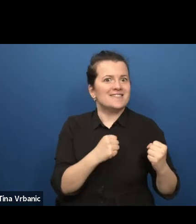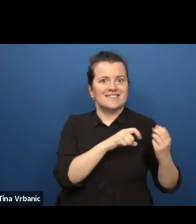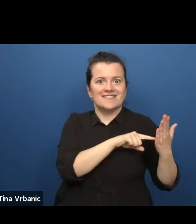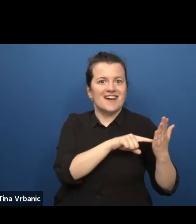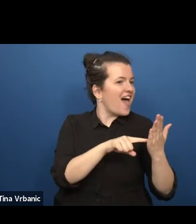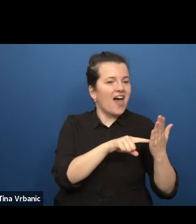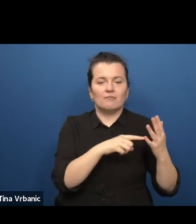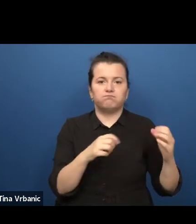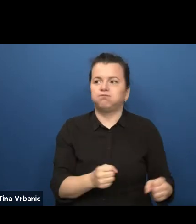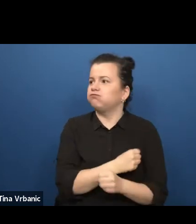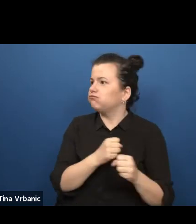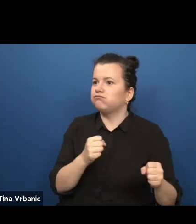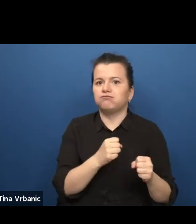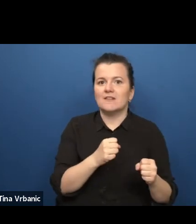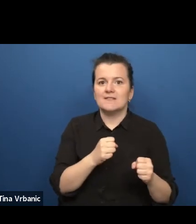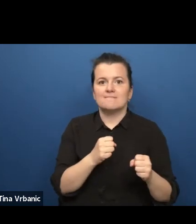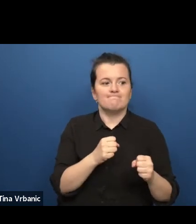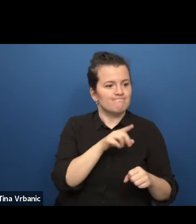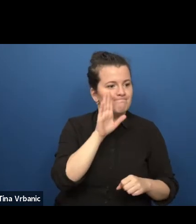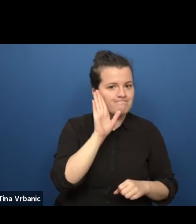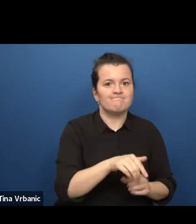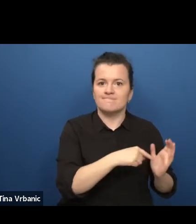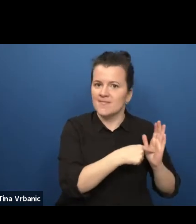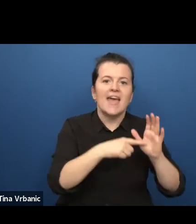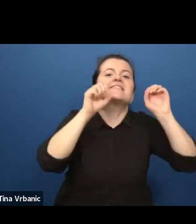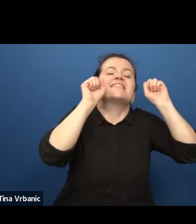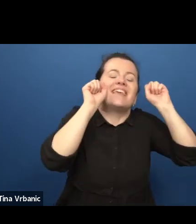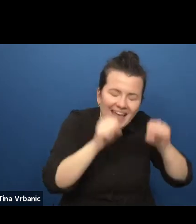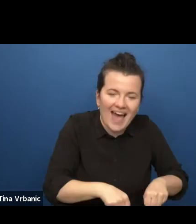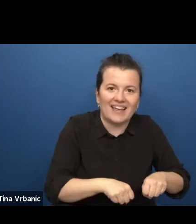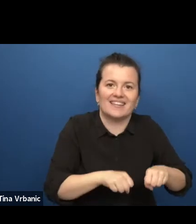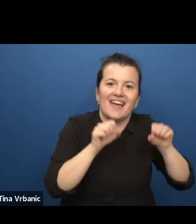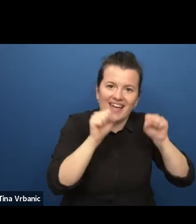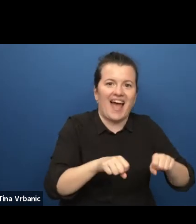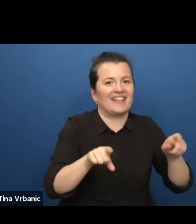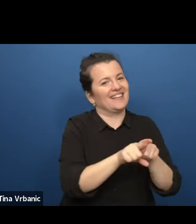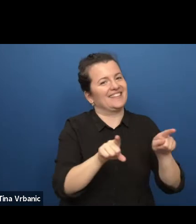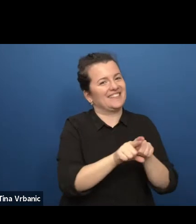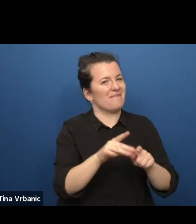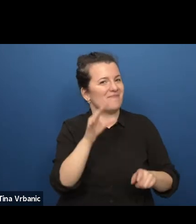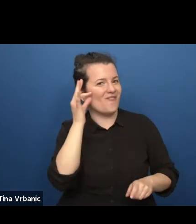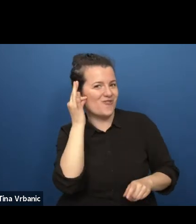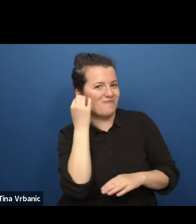and the emancipation of women. At the same time, youth theatre makers